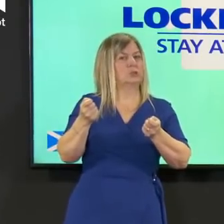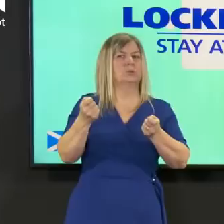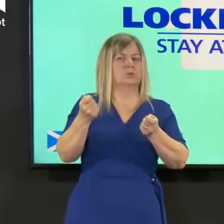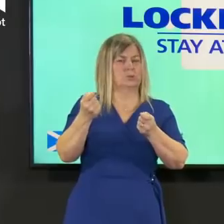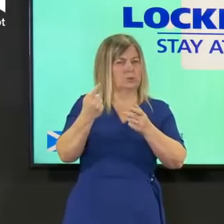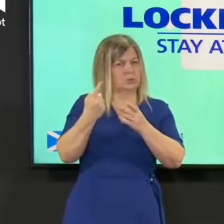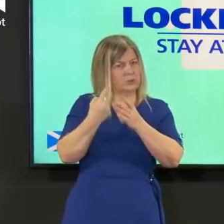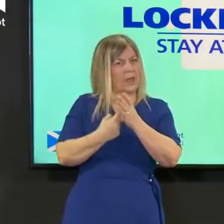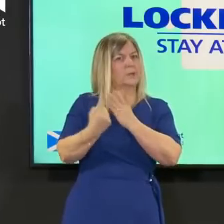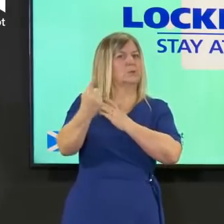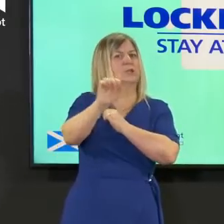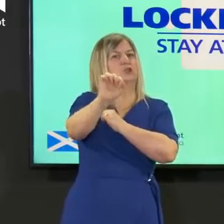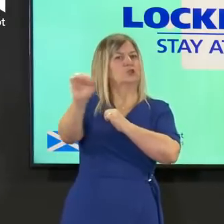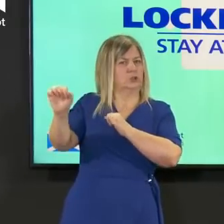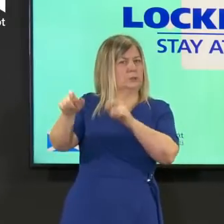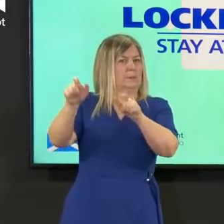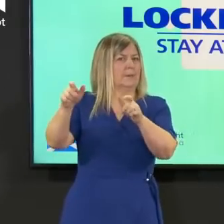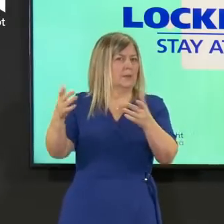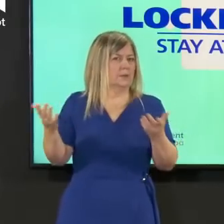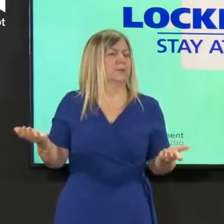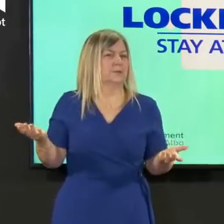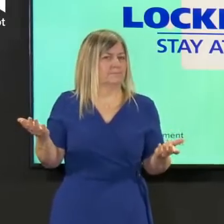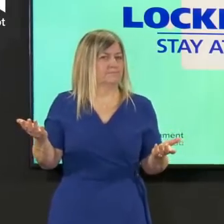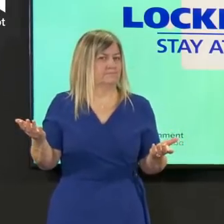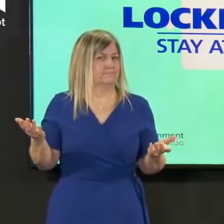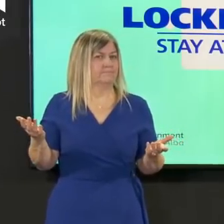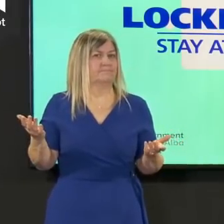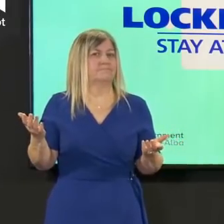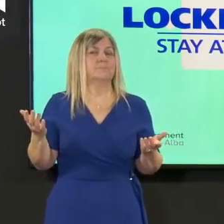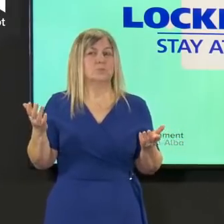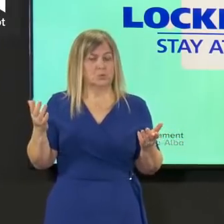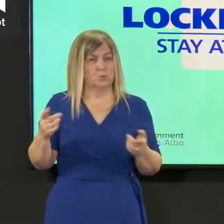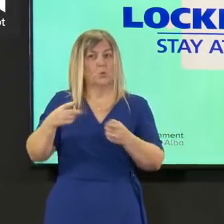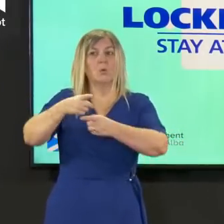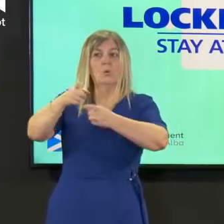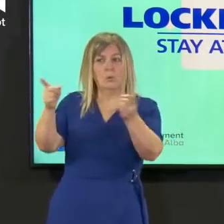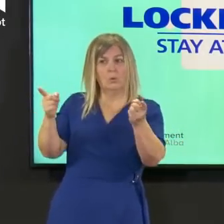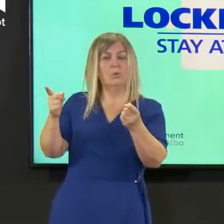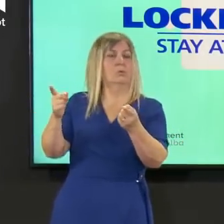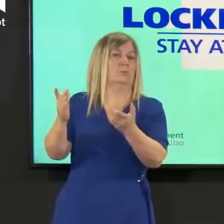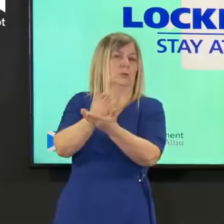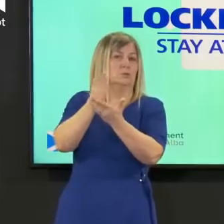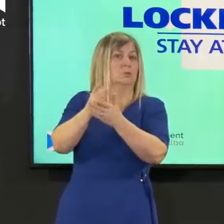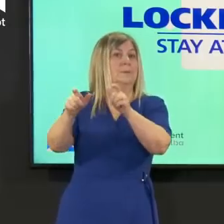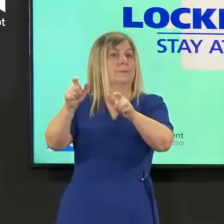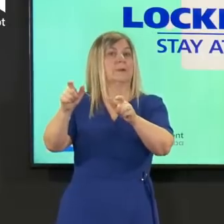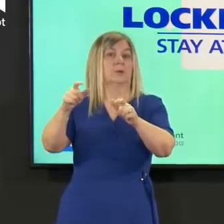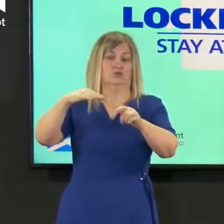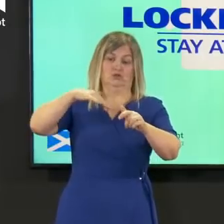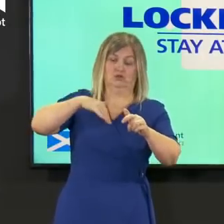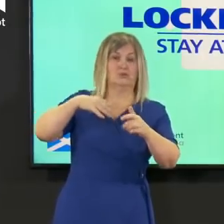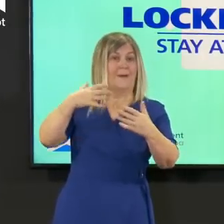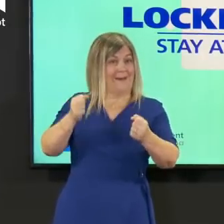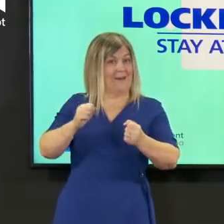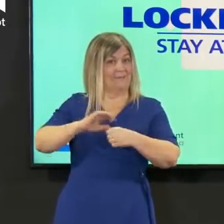so that we are sure that they are they are not incubating any variants or coronavirus